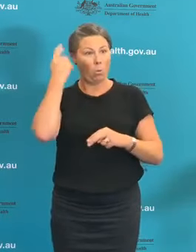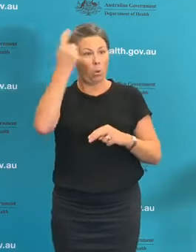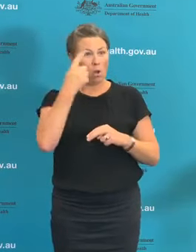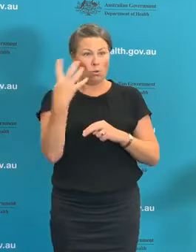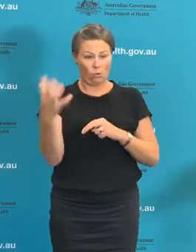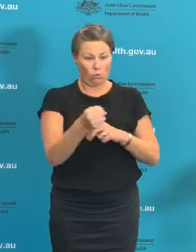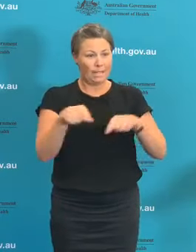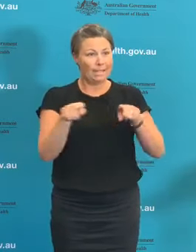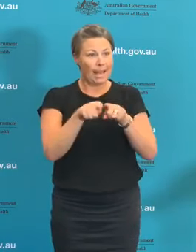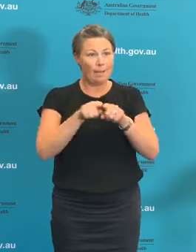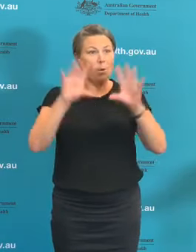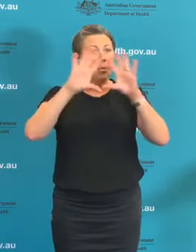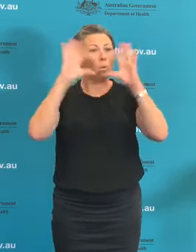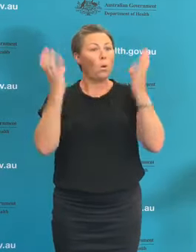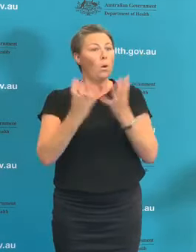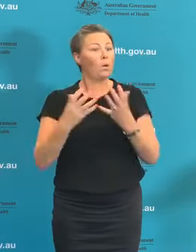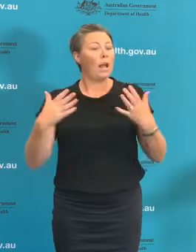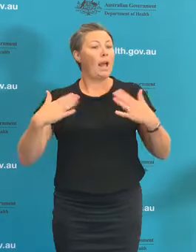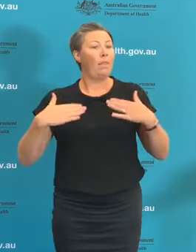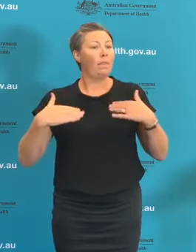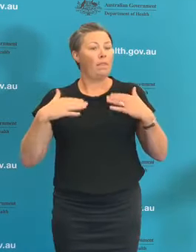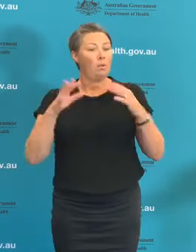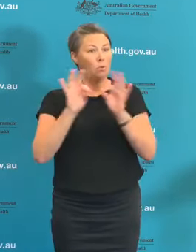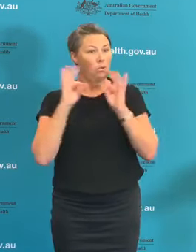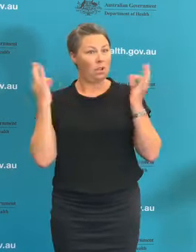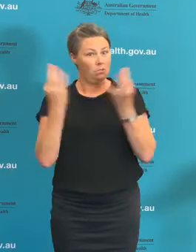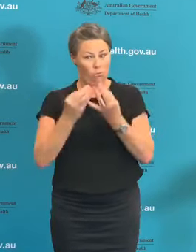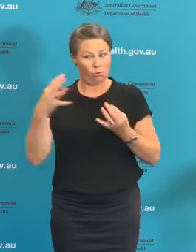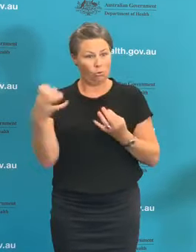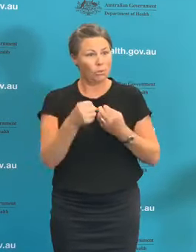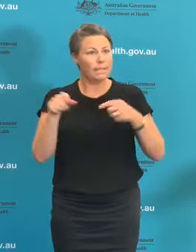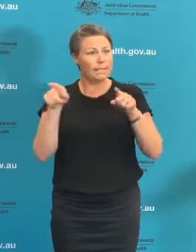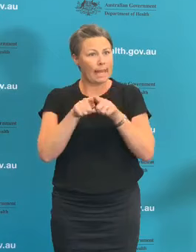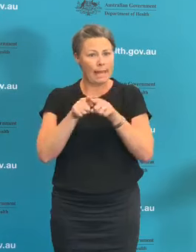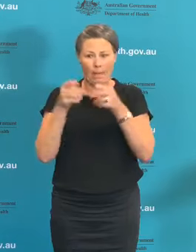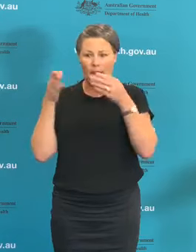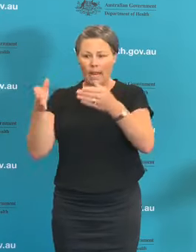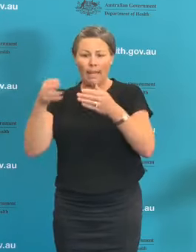really important role to play and in assisting governments around the world